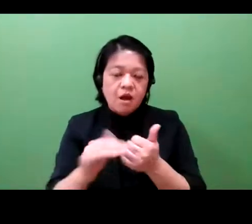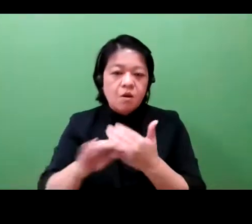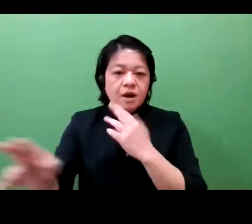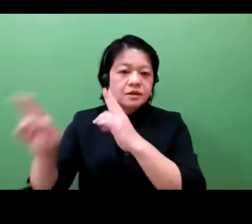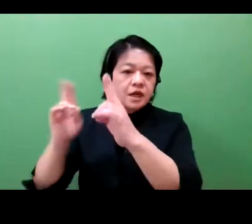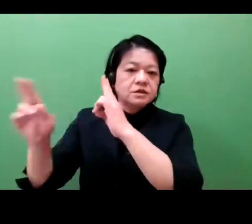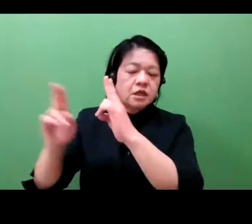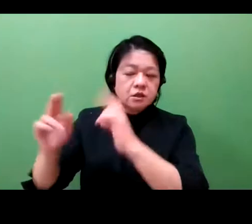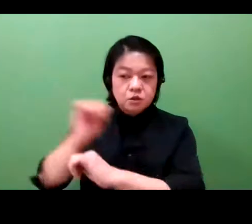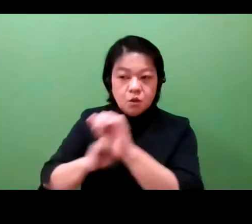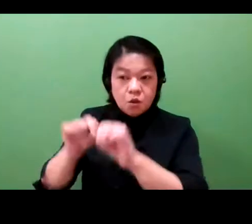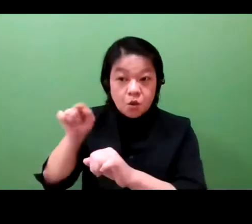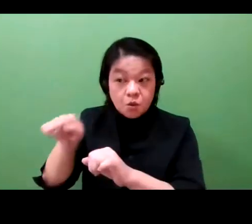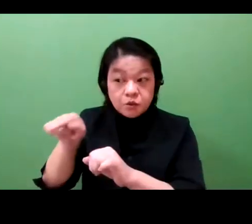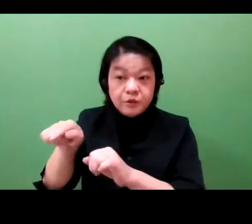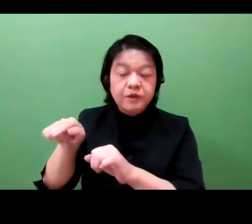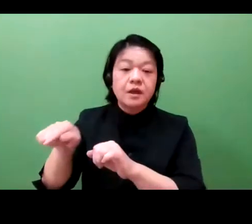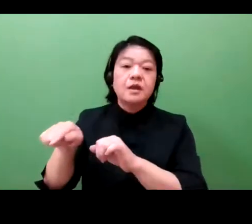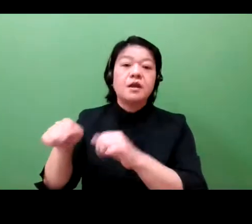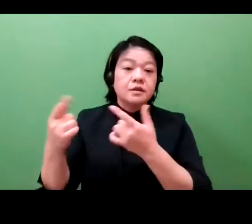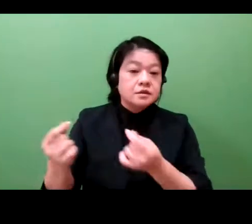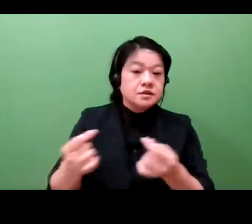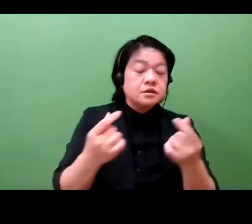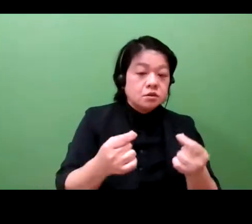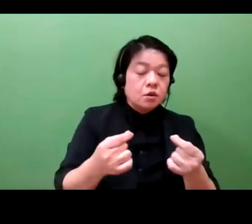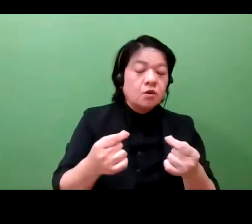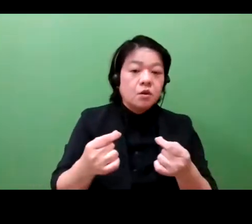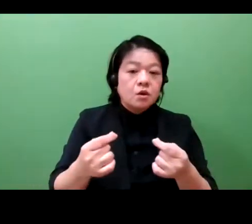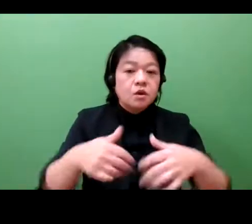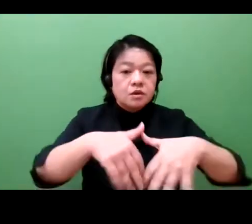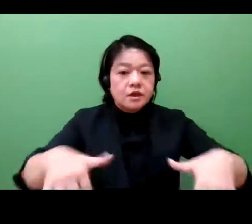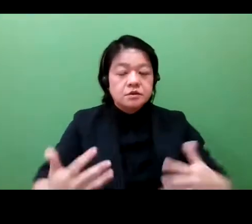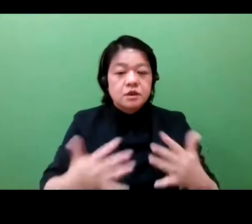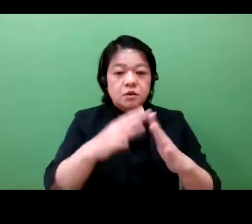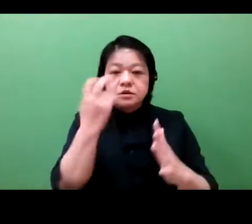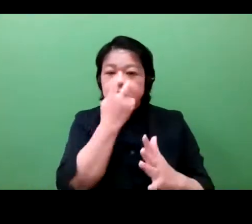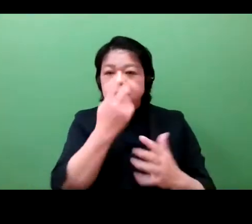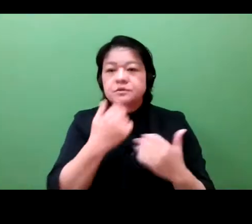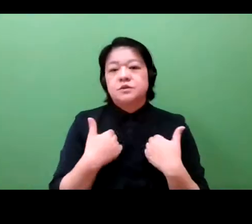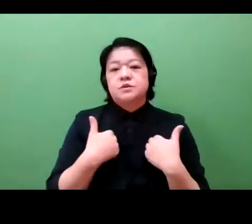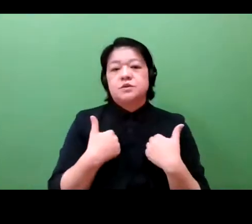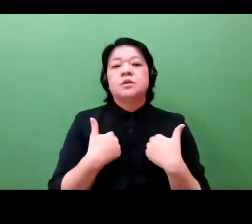protecting your own rights of inventors, understanding what other companies are doing.